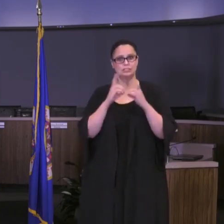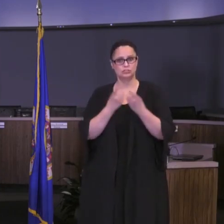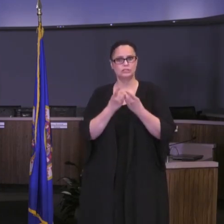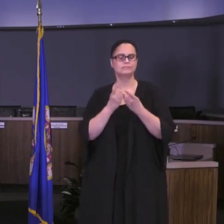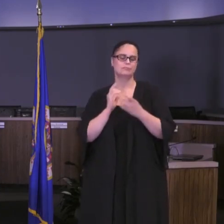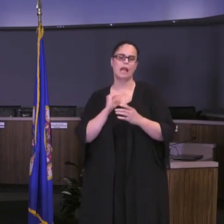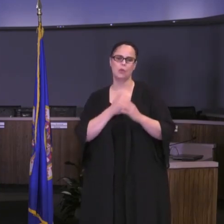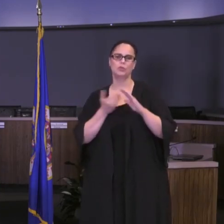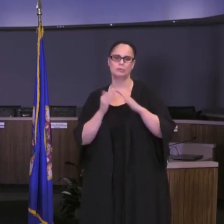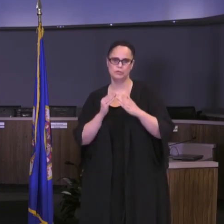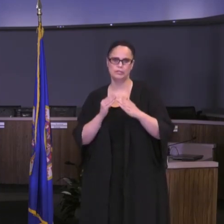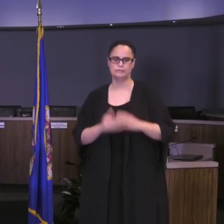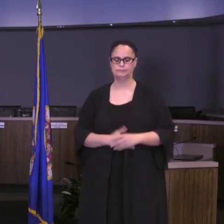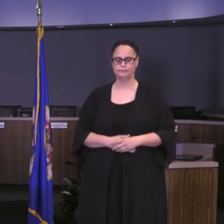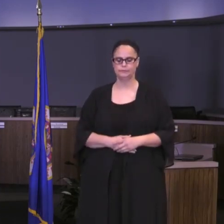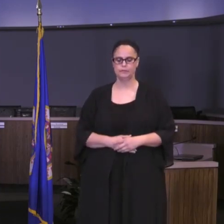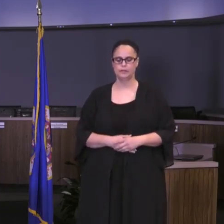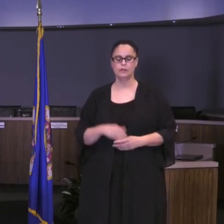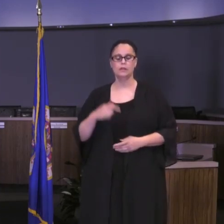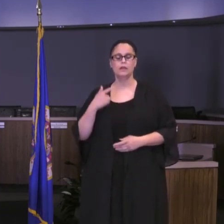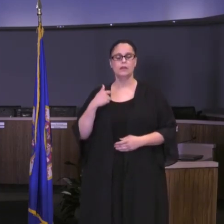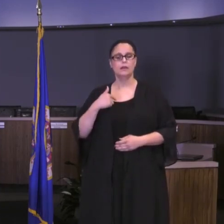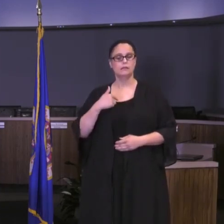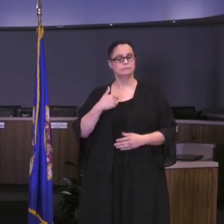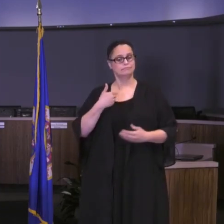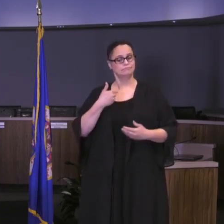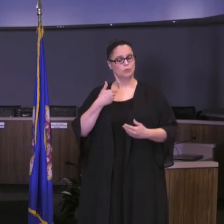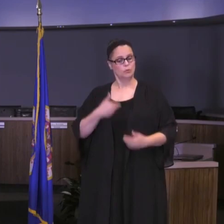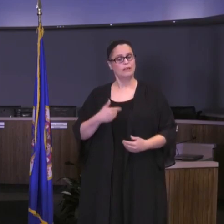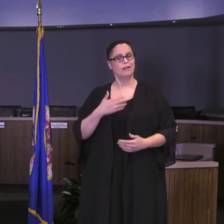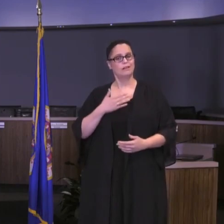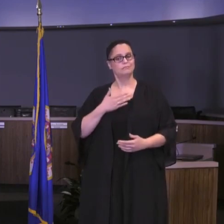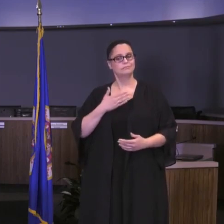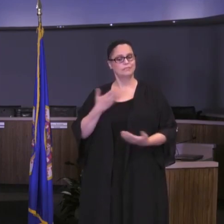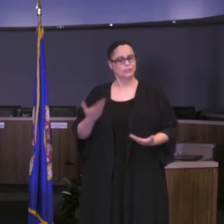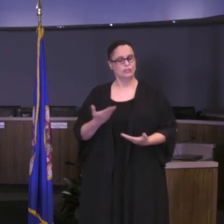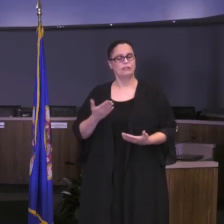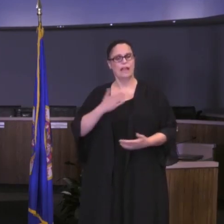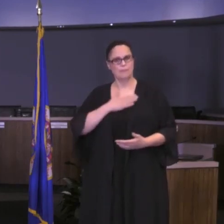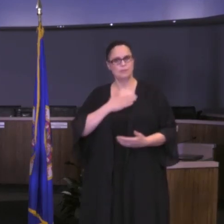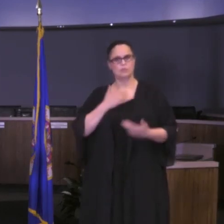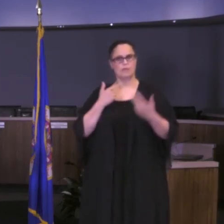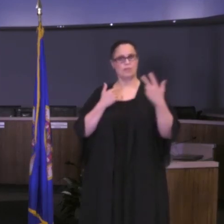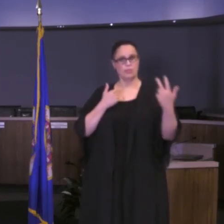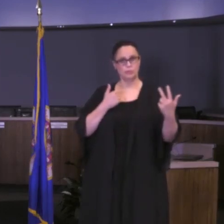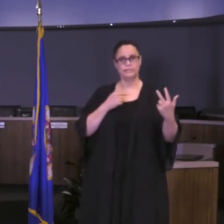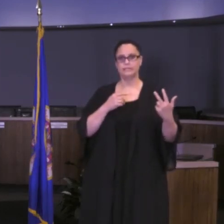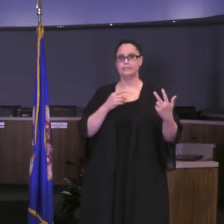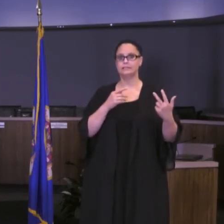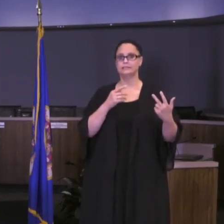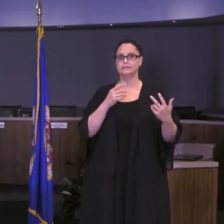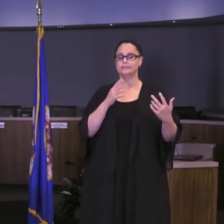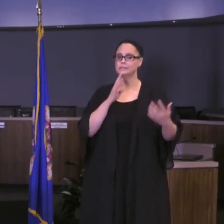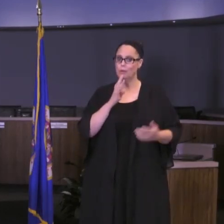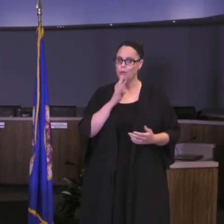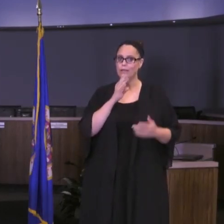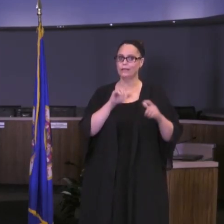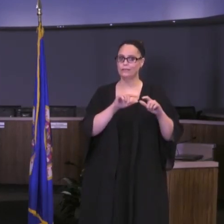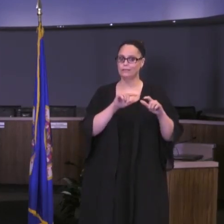Tonight, I'm happy that we have a live stream of three spoken languages and our American Sign Language Interpreter is here with